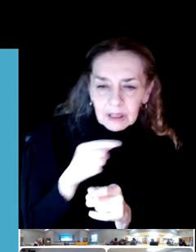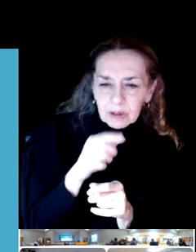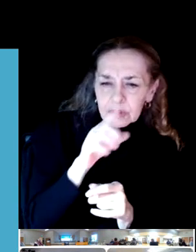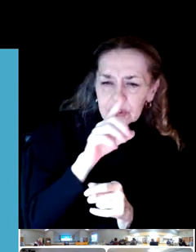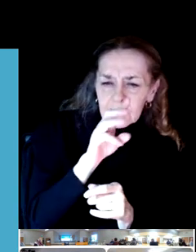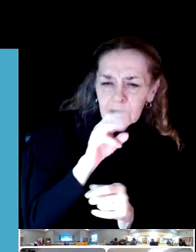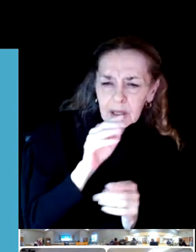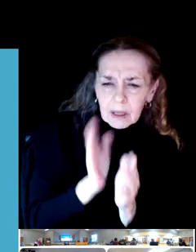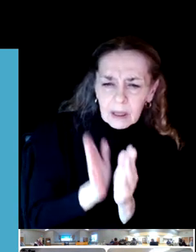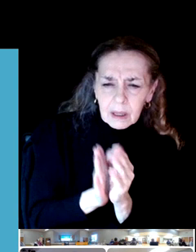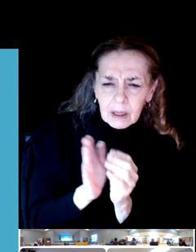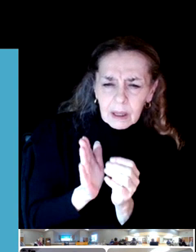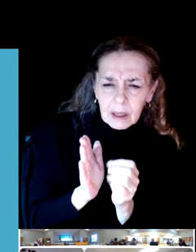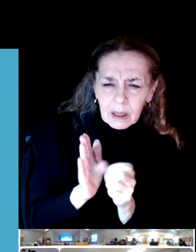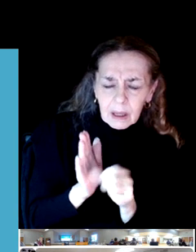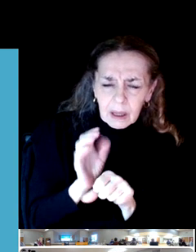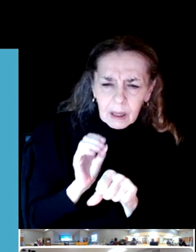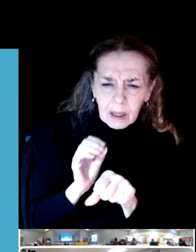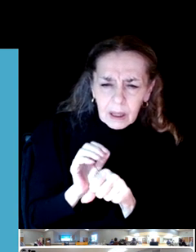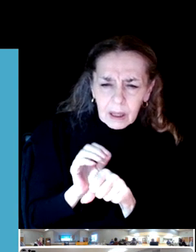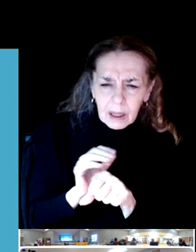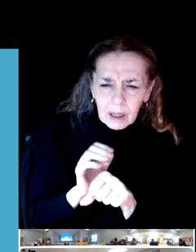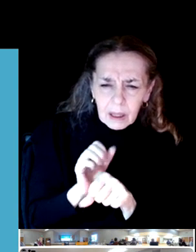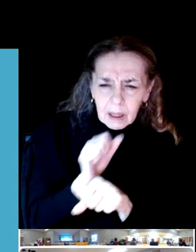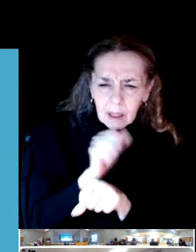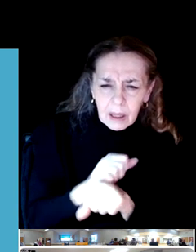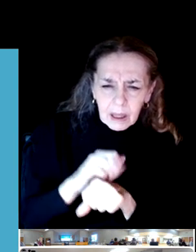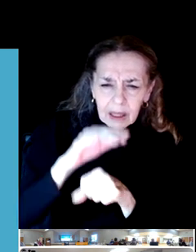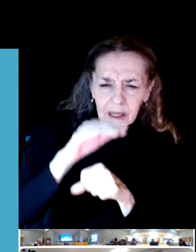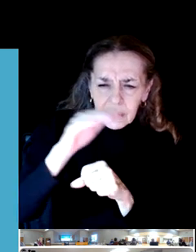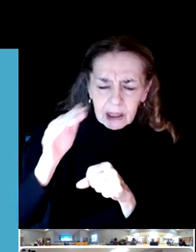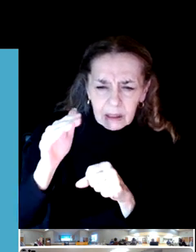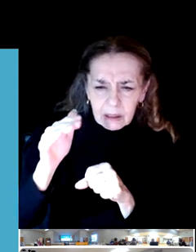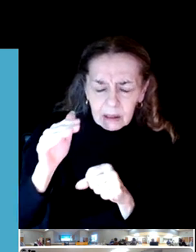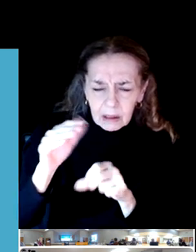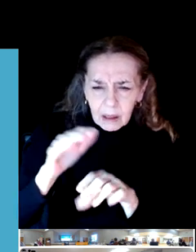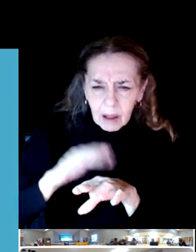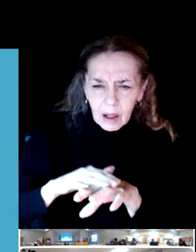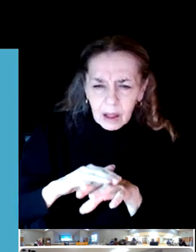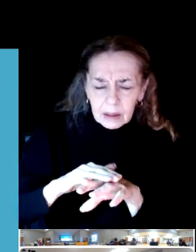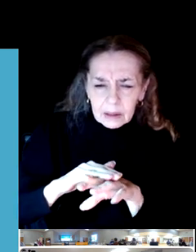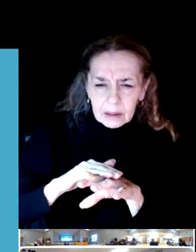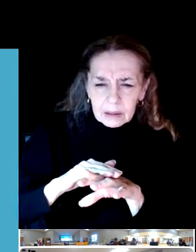Something in that property that could Be a hiking trail? Kind of a no man's land up there.